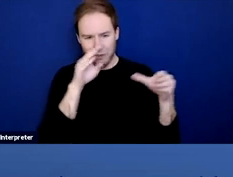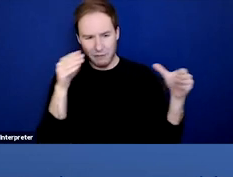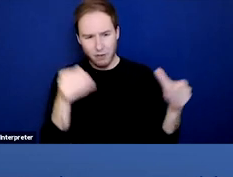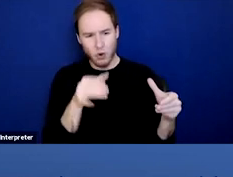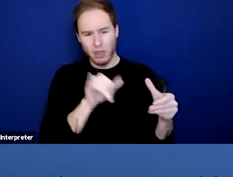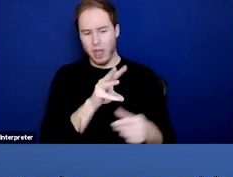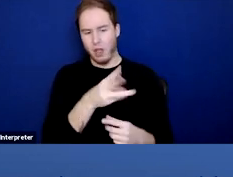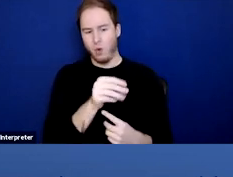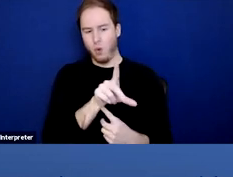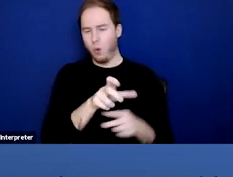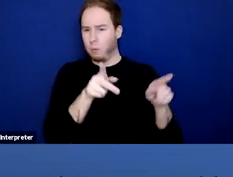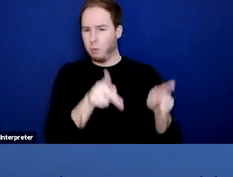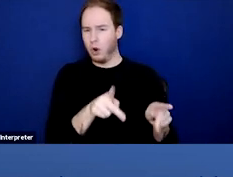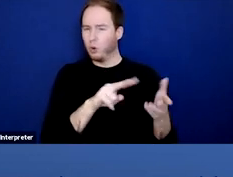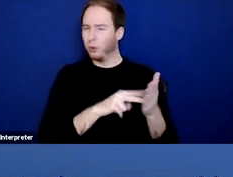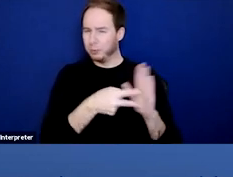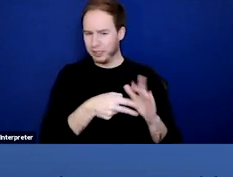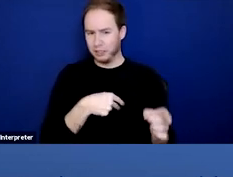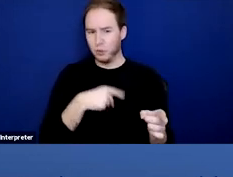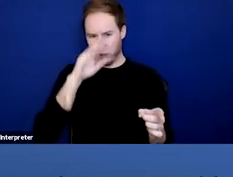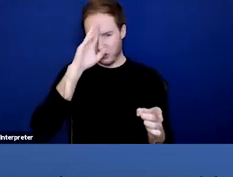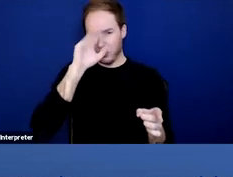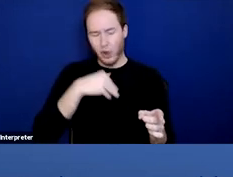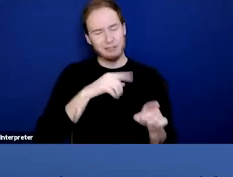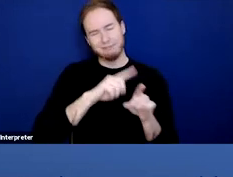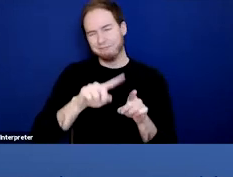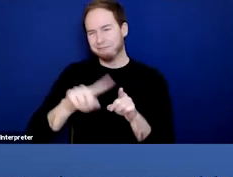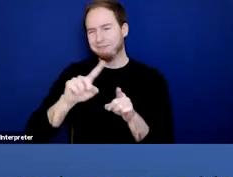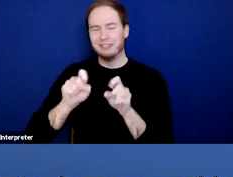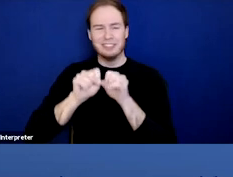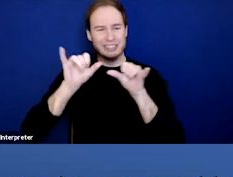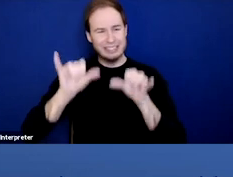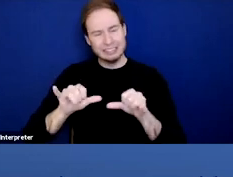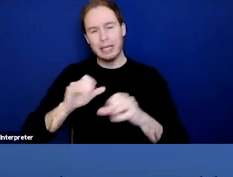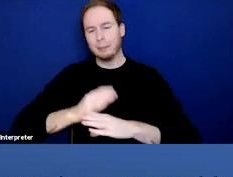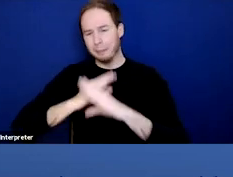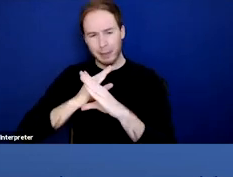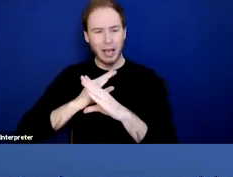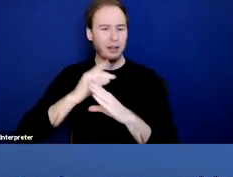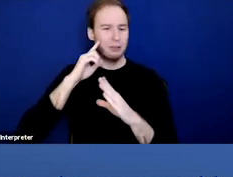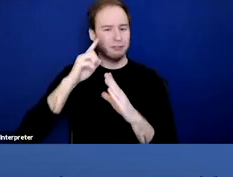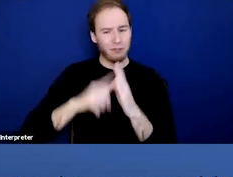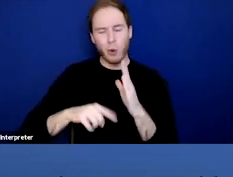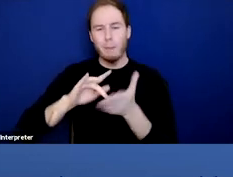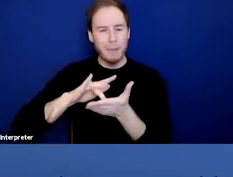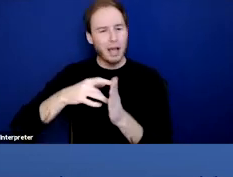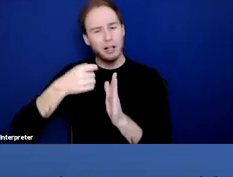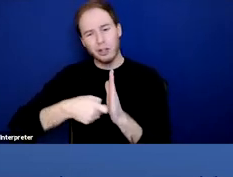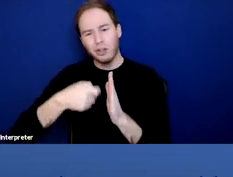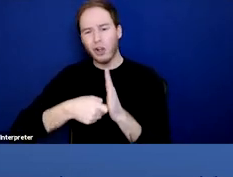We know upstream, systemic barriers and burdens contribute to downstream medical causes of high morbidity and mortality